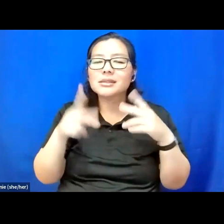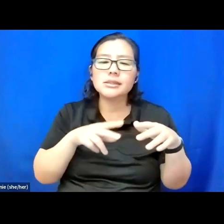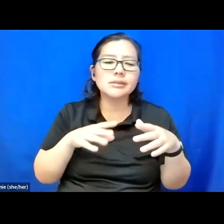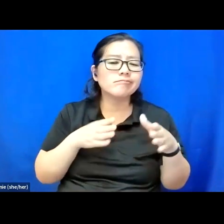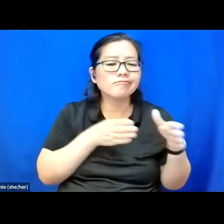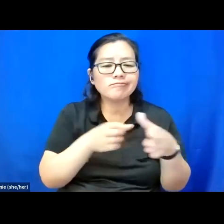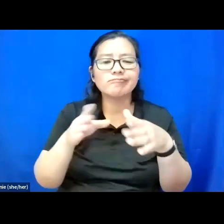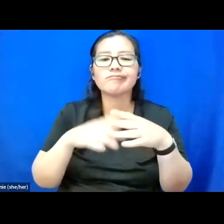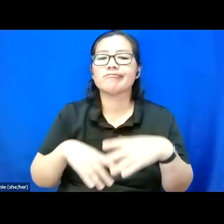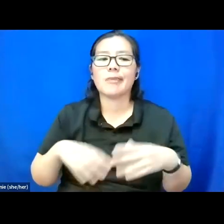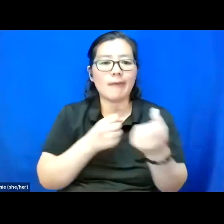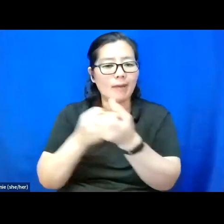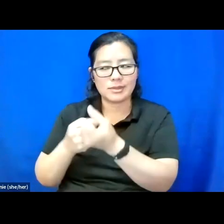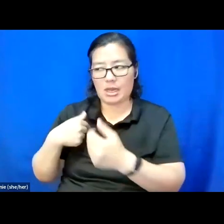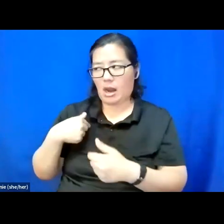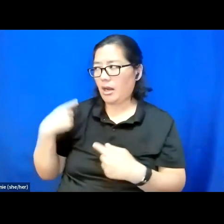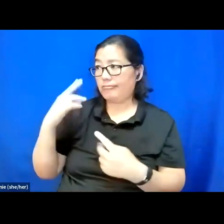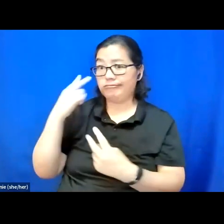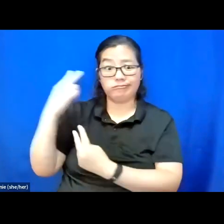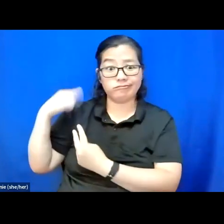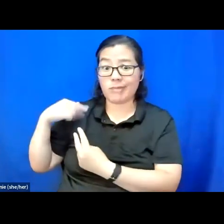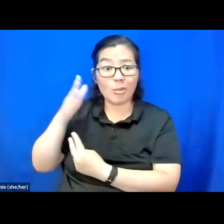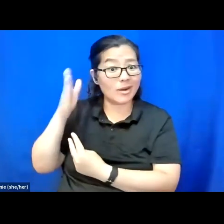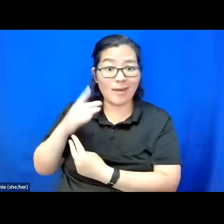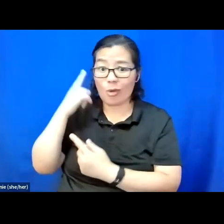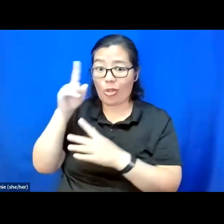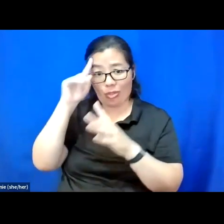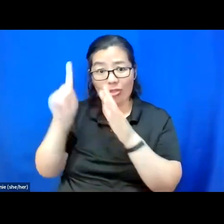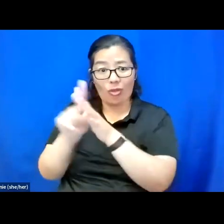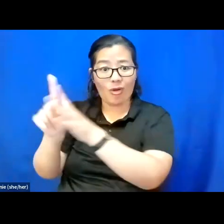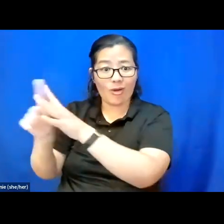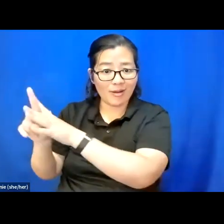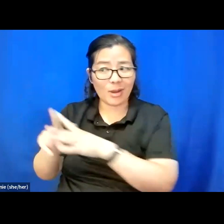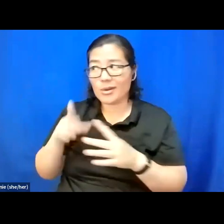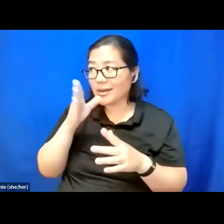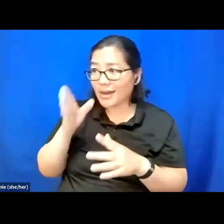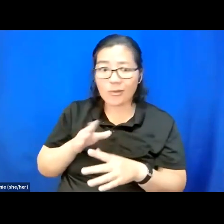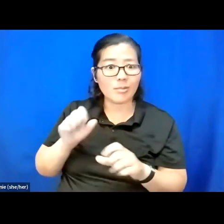that I would not have thought of, that I would not have been able to engage with early